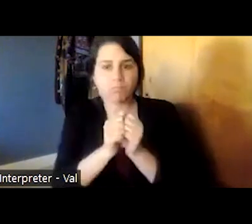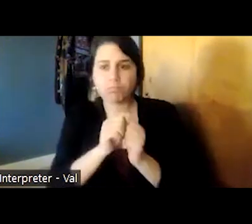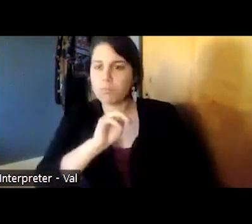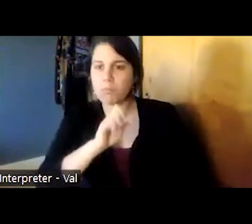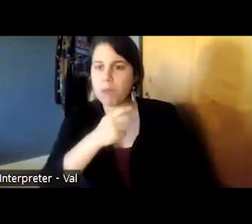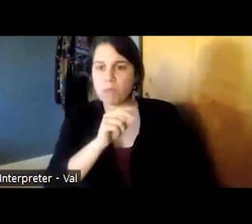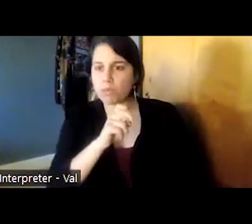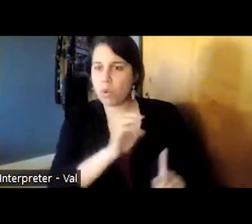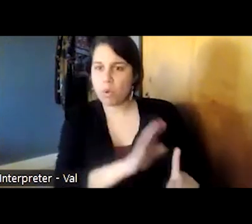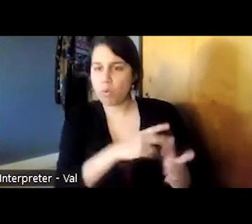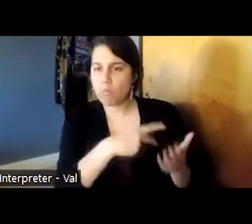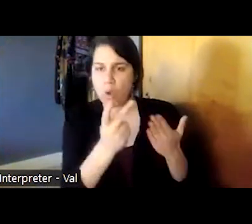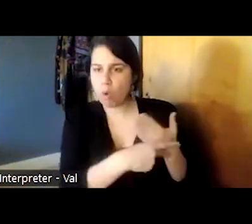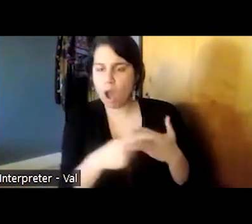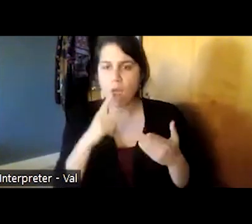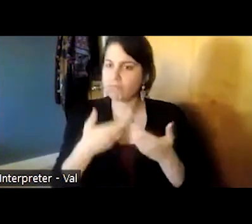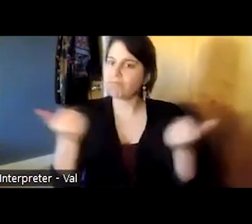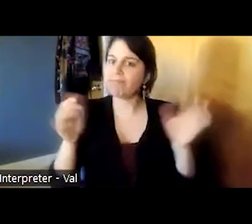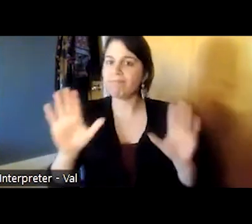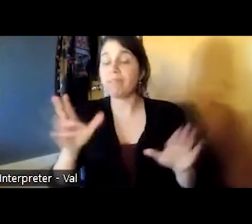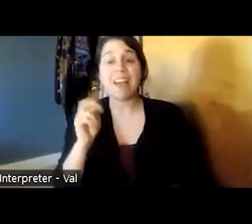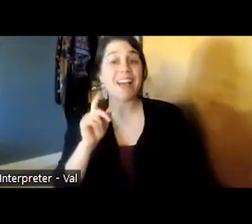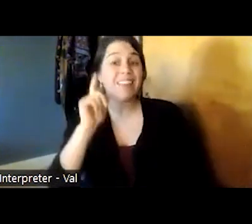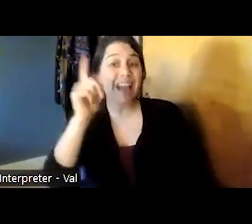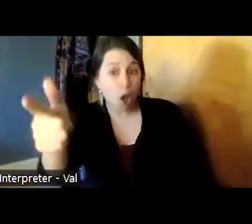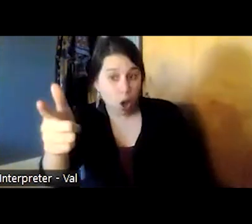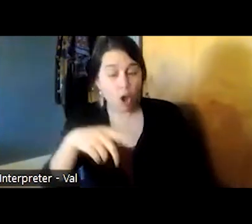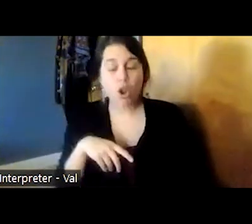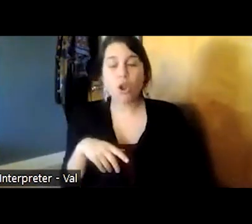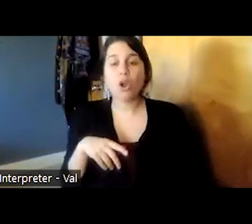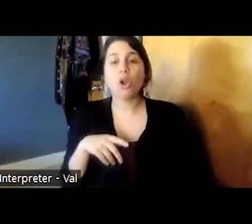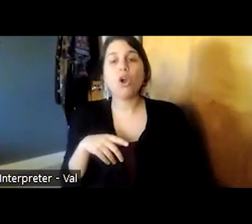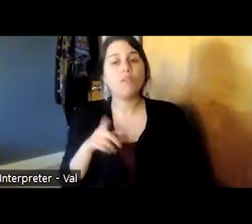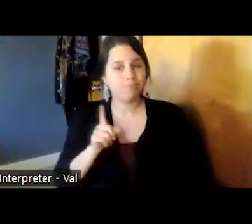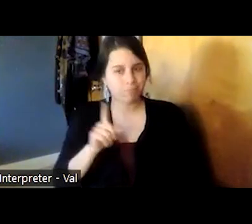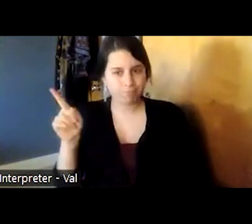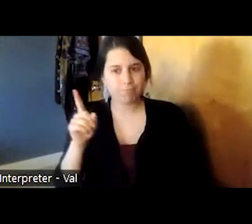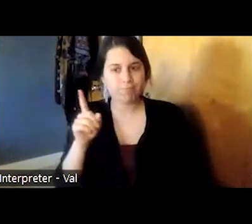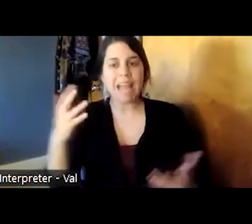but then later on in subsequent years he helped merge the two programs together